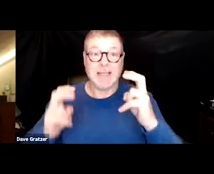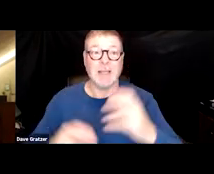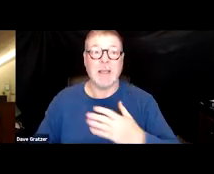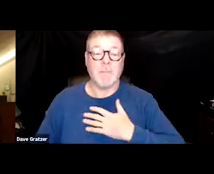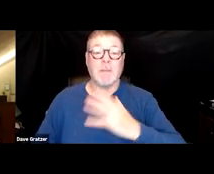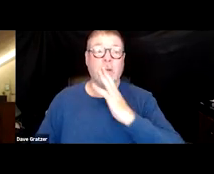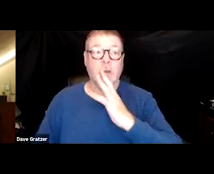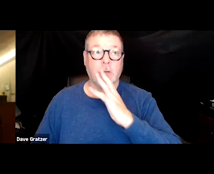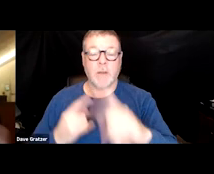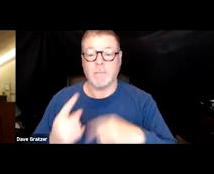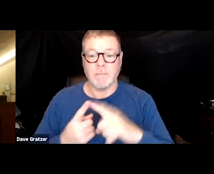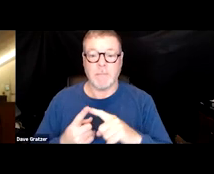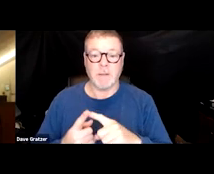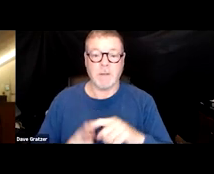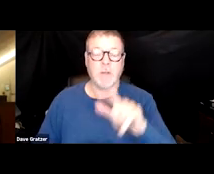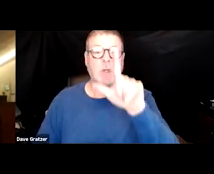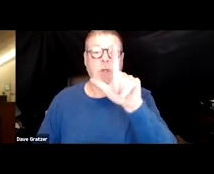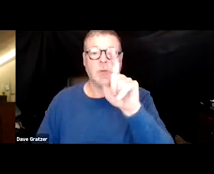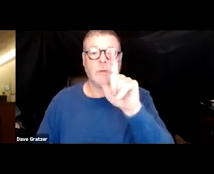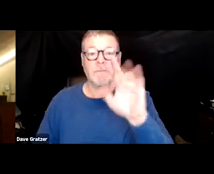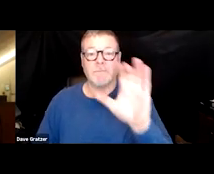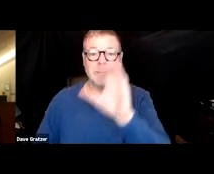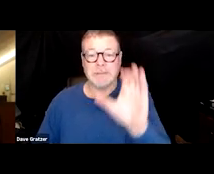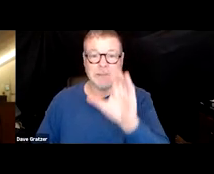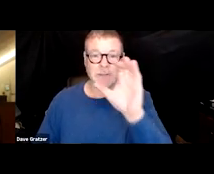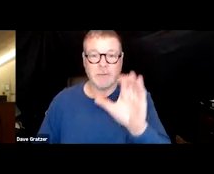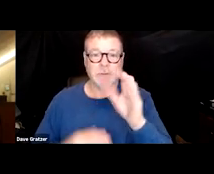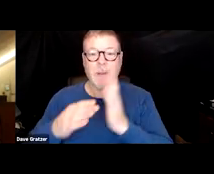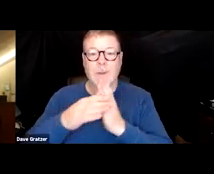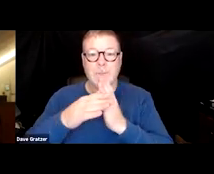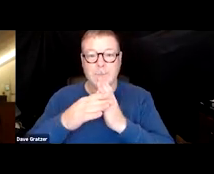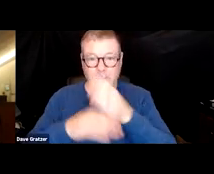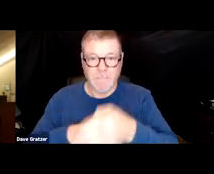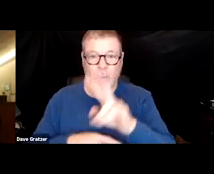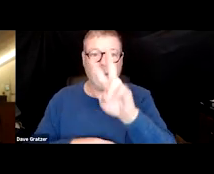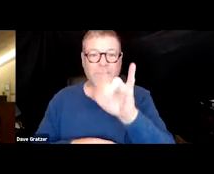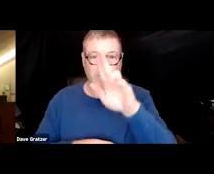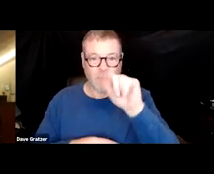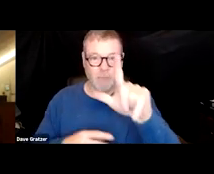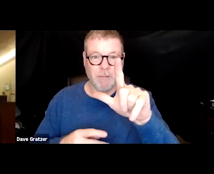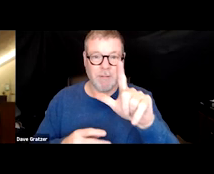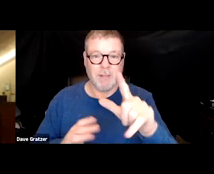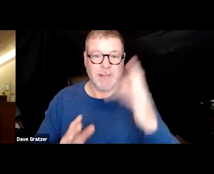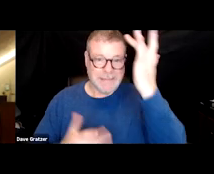about a 21st Century post-viral syndrome. Well you know there's many kinds out there